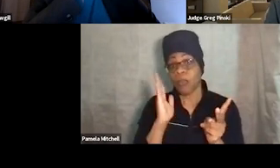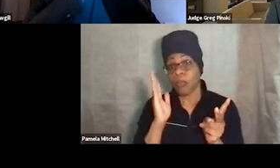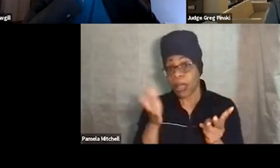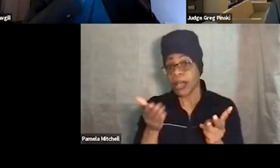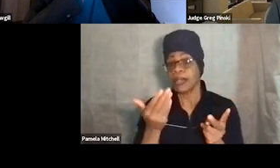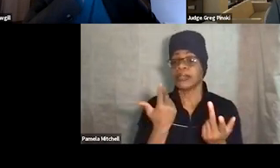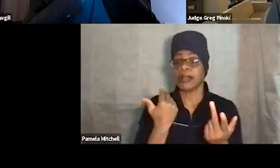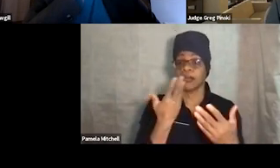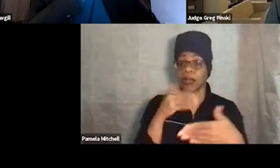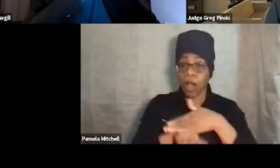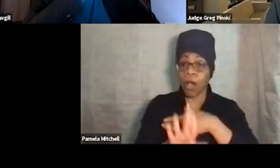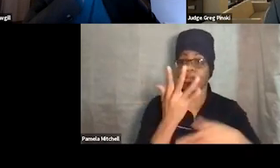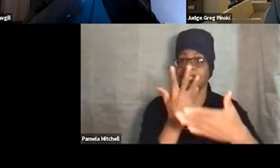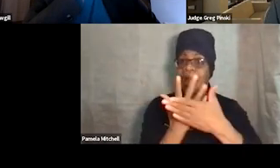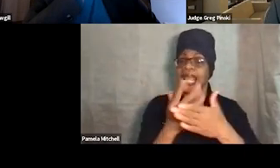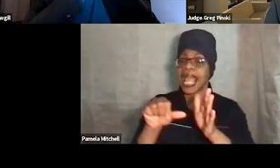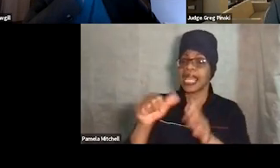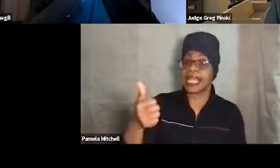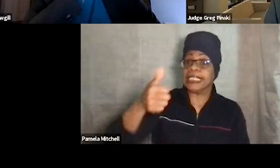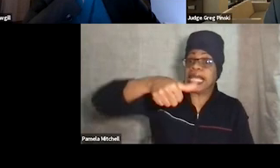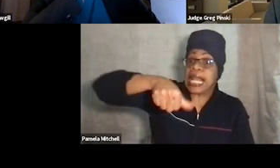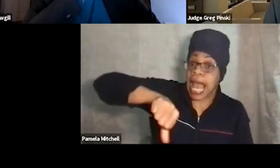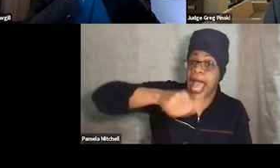and they deny the underlying factual basis that leads to that.